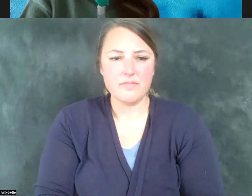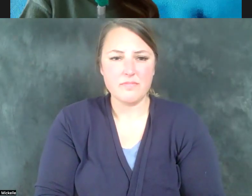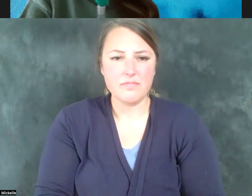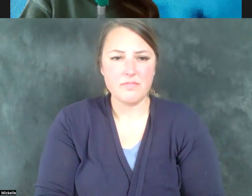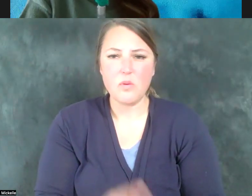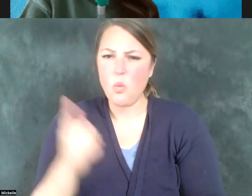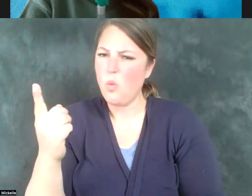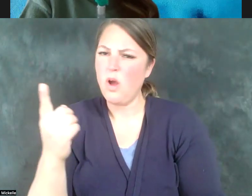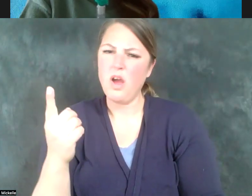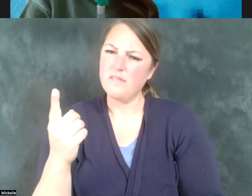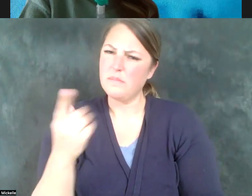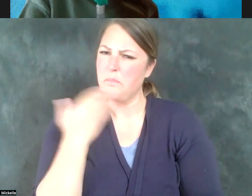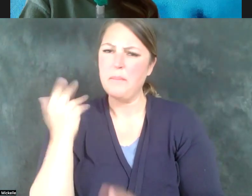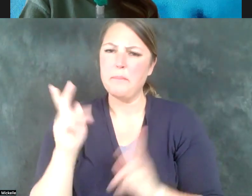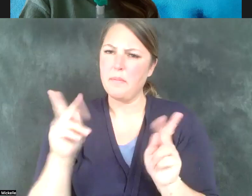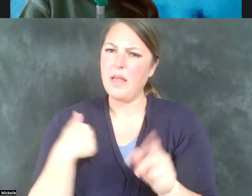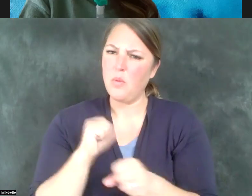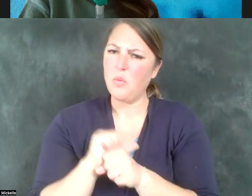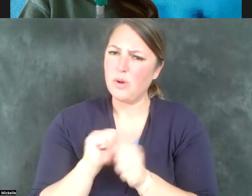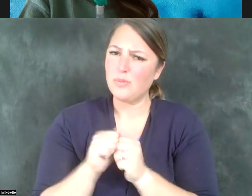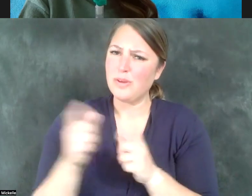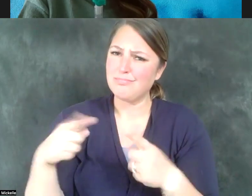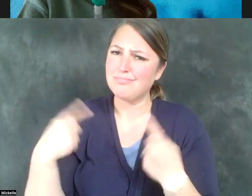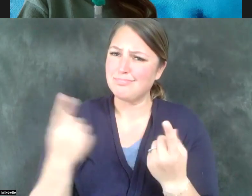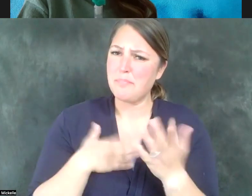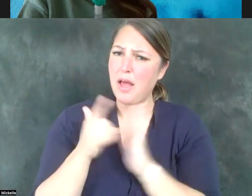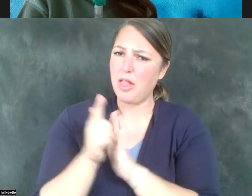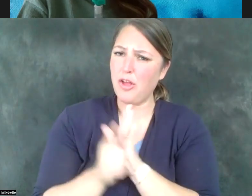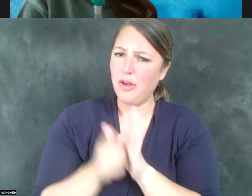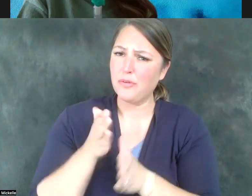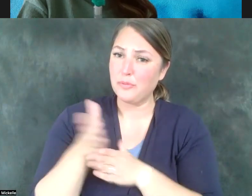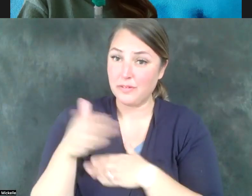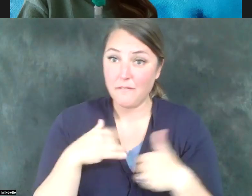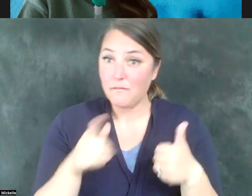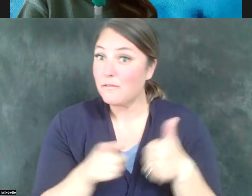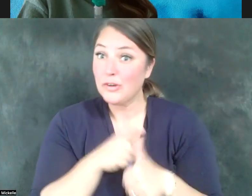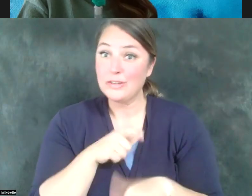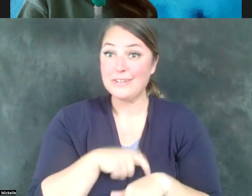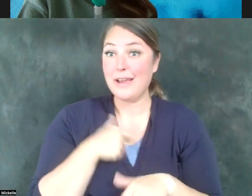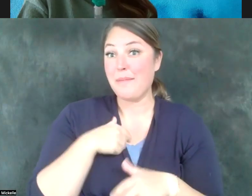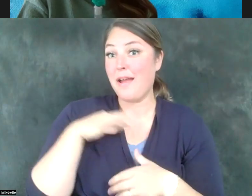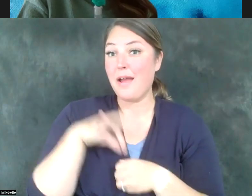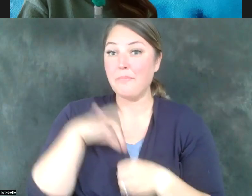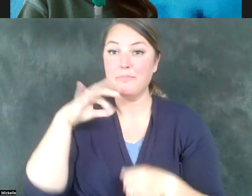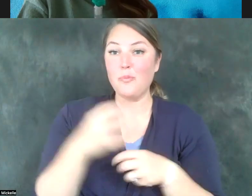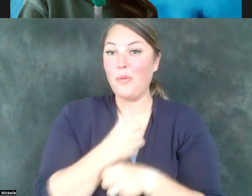worked with in my law career. When I was first elected as a-- and in fact, it was before I was elected, when I